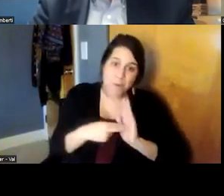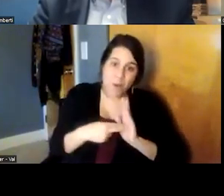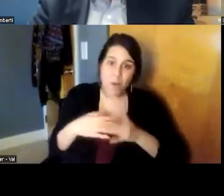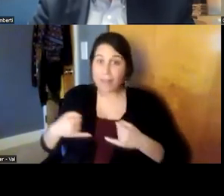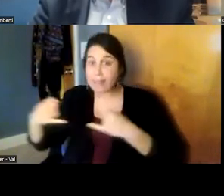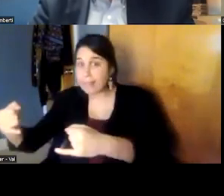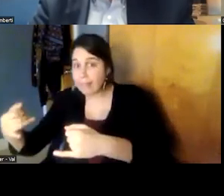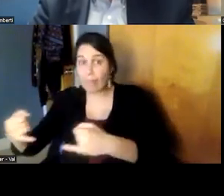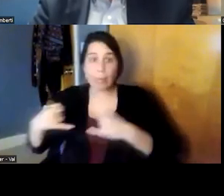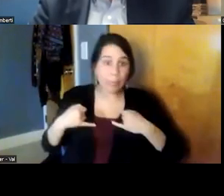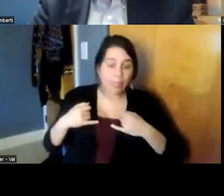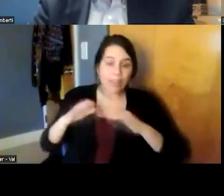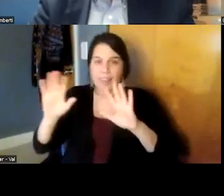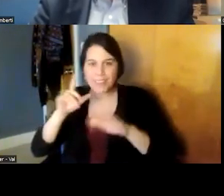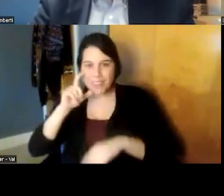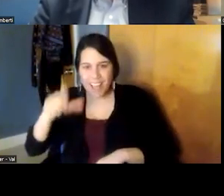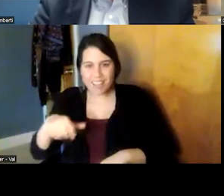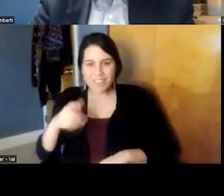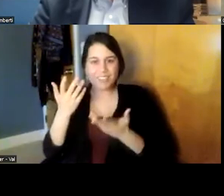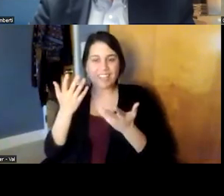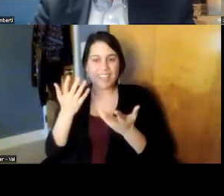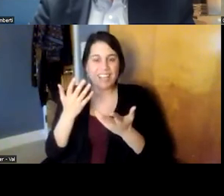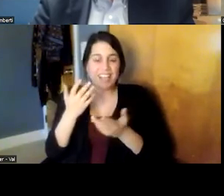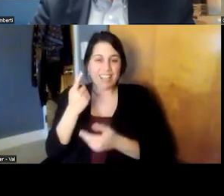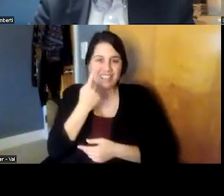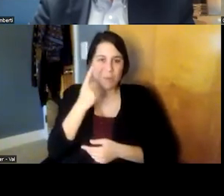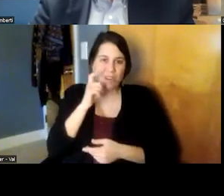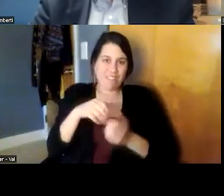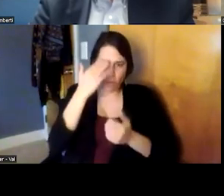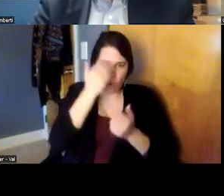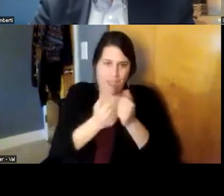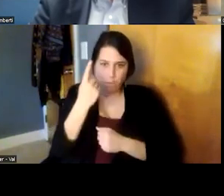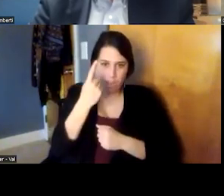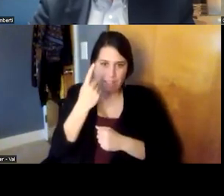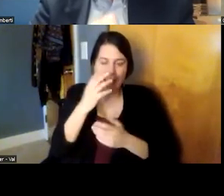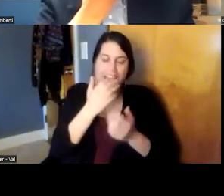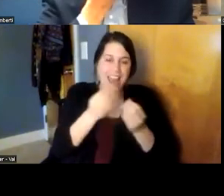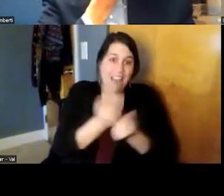everything because everybody knows something and we can lean on each other consult with each other